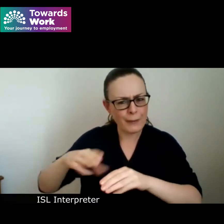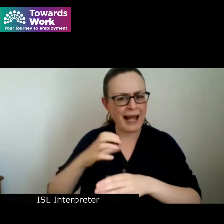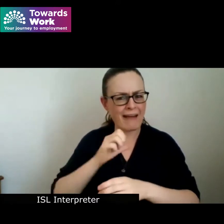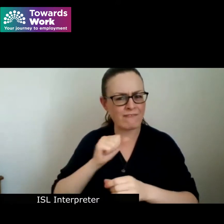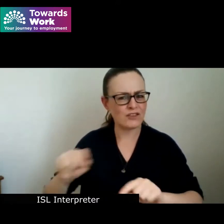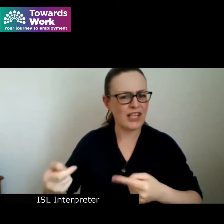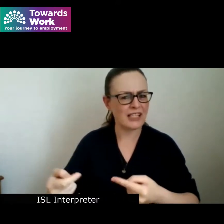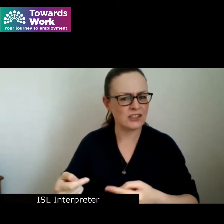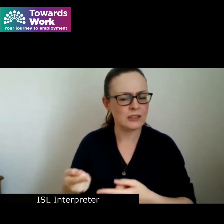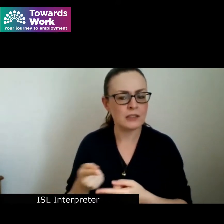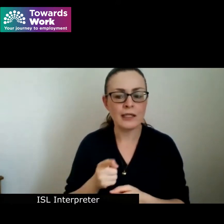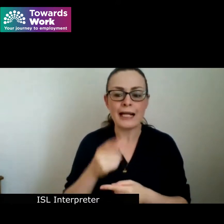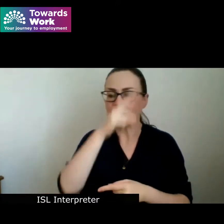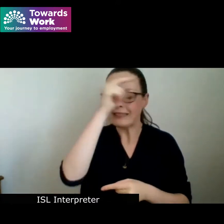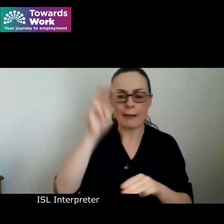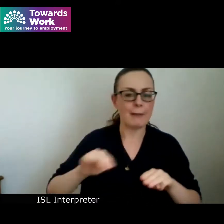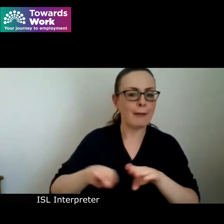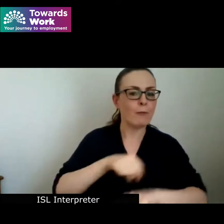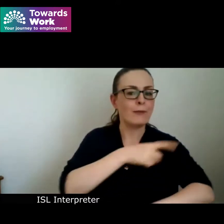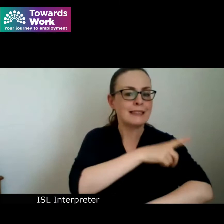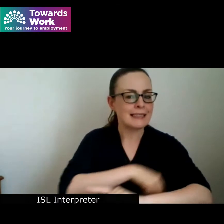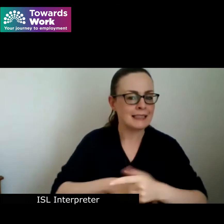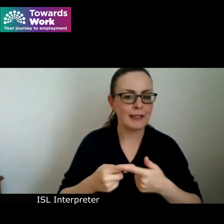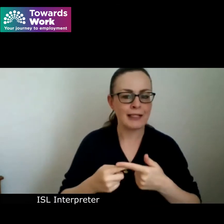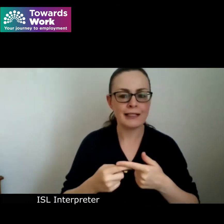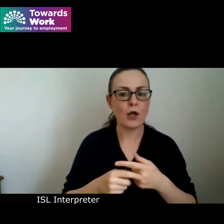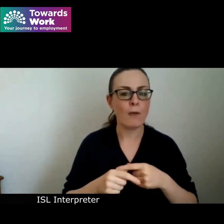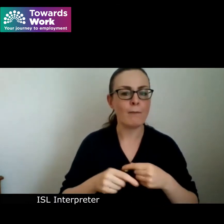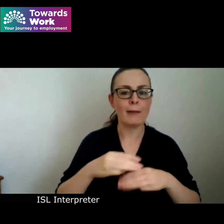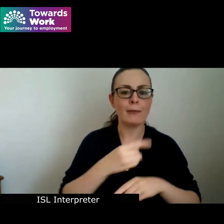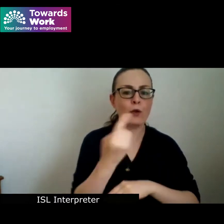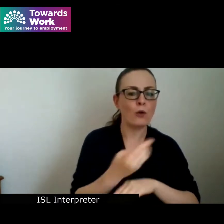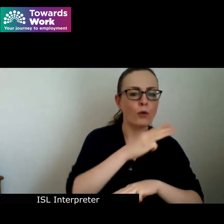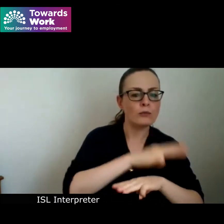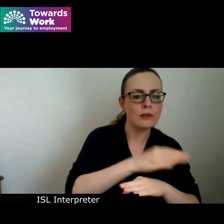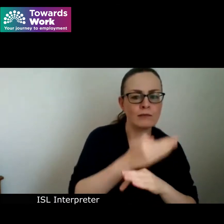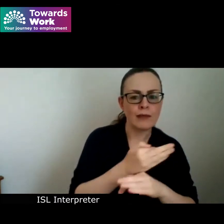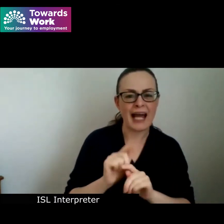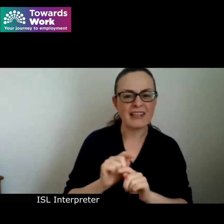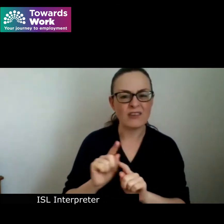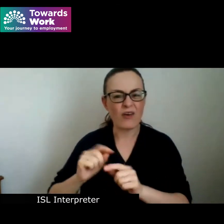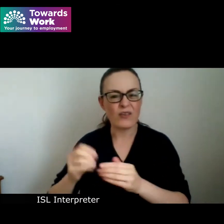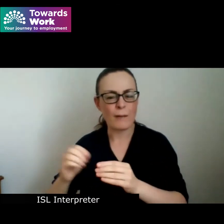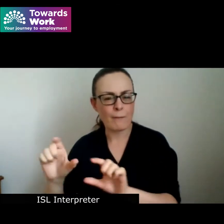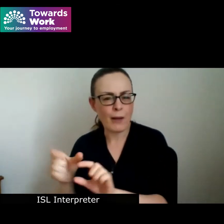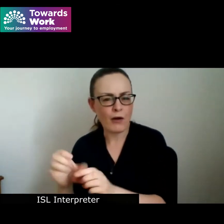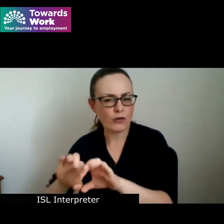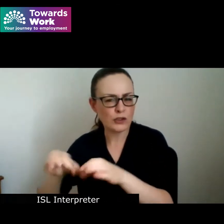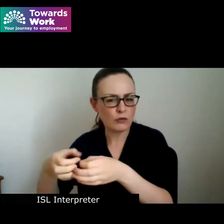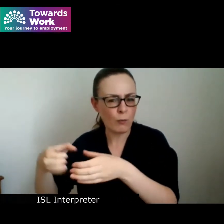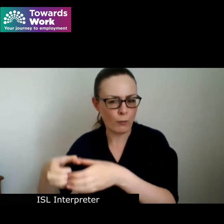such as people with disabilities lone parents and minority groups while much progress